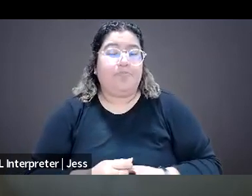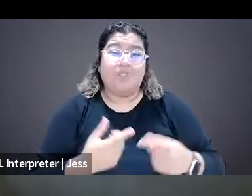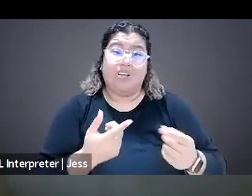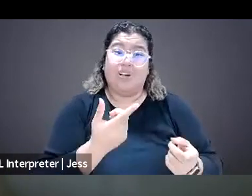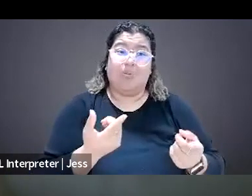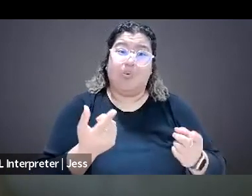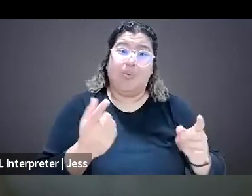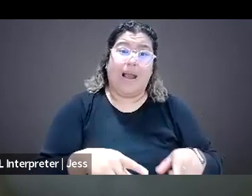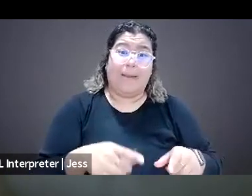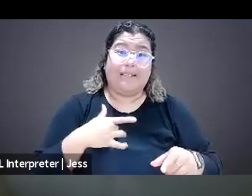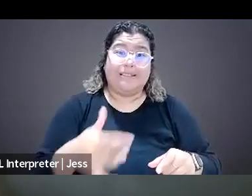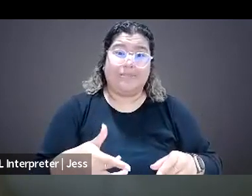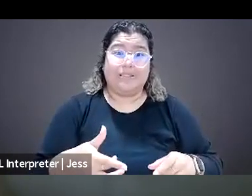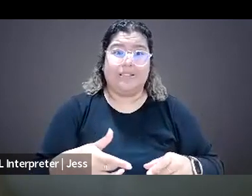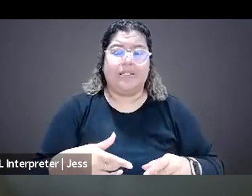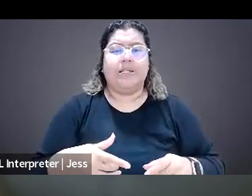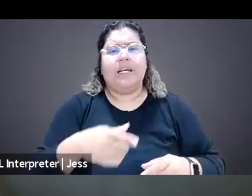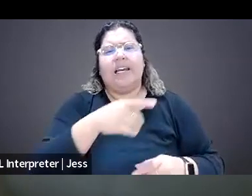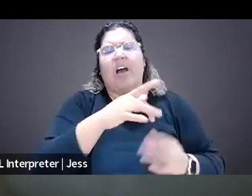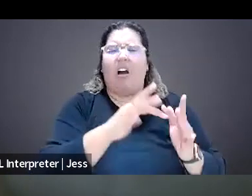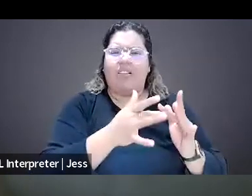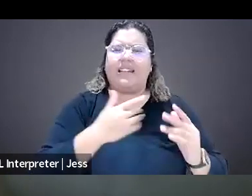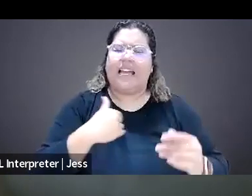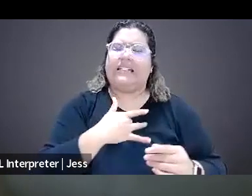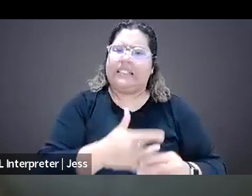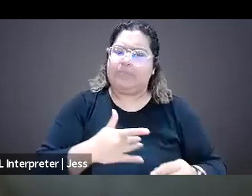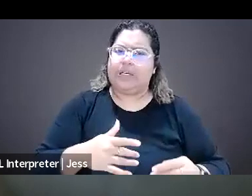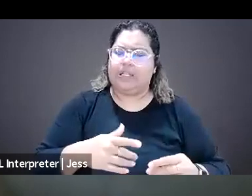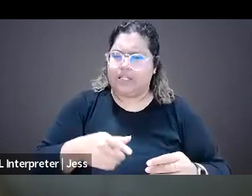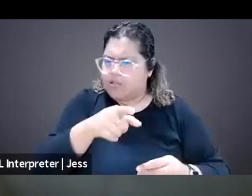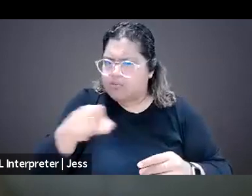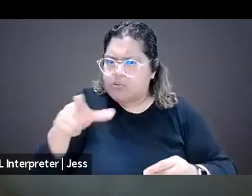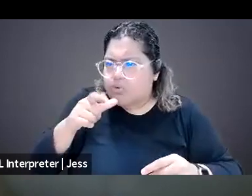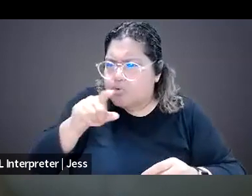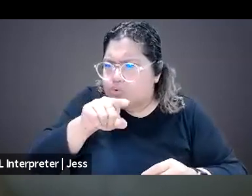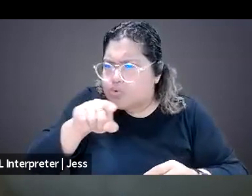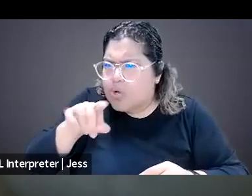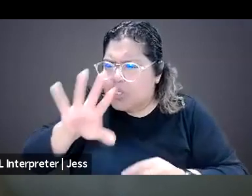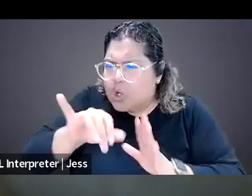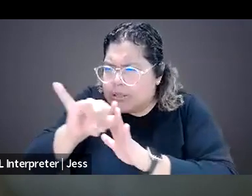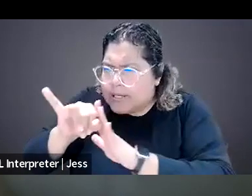online abuse targets specific people or like for specific identities. So what happens is in a lot of newsrooms